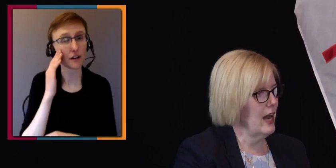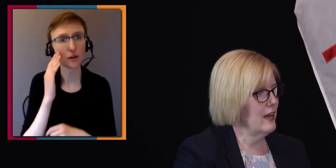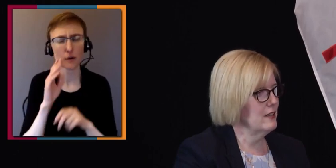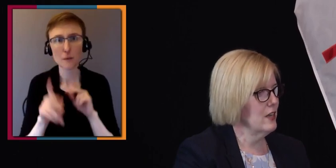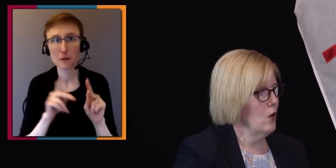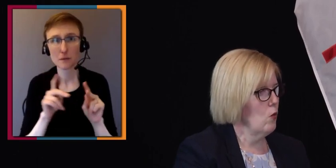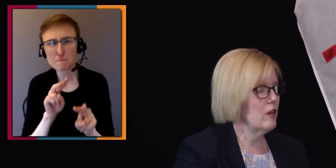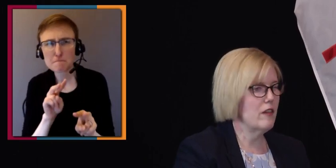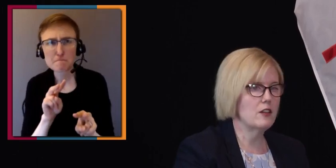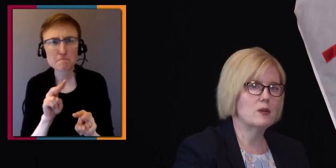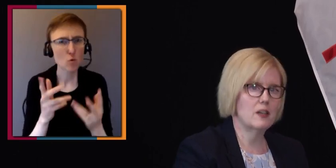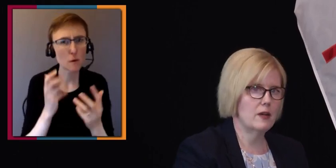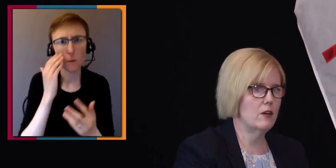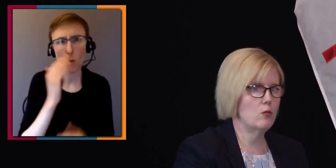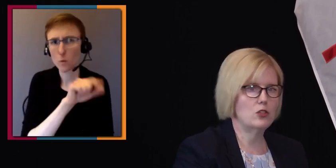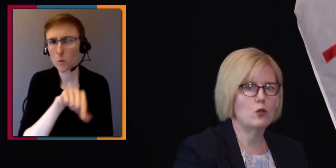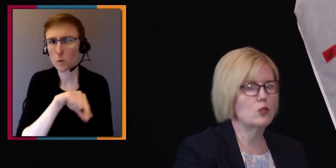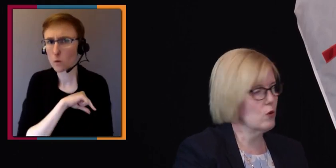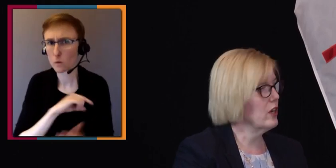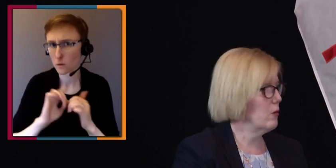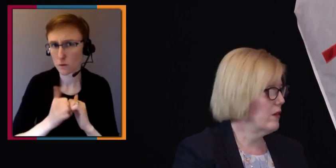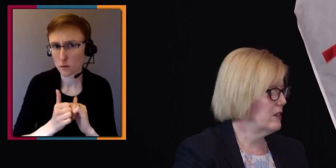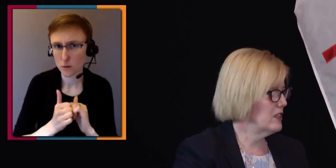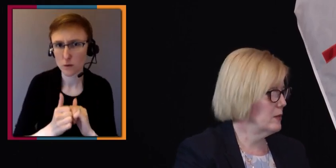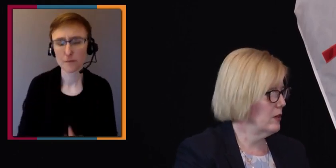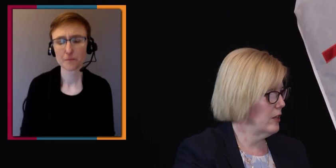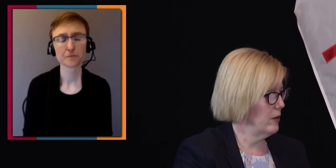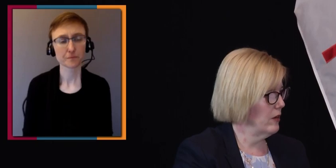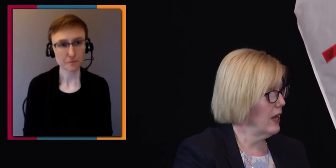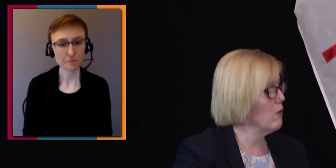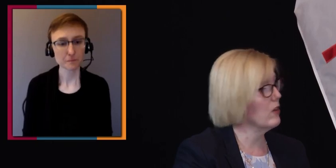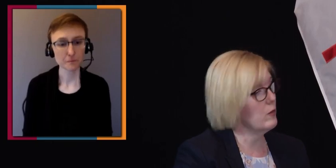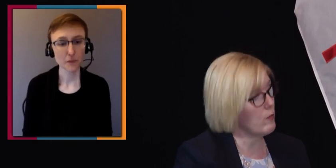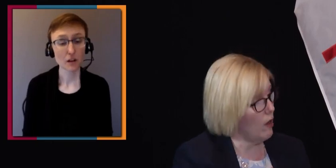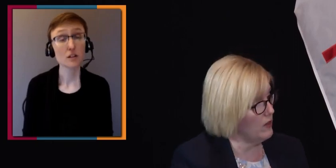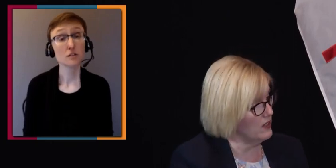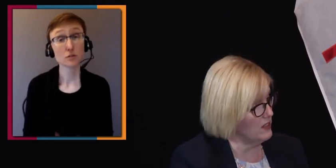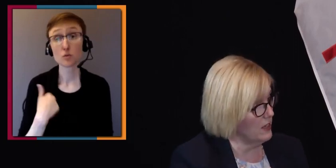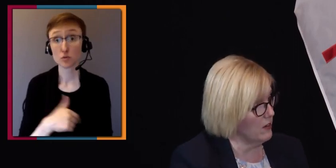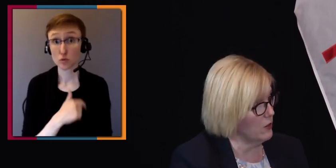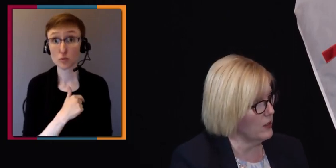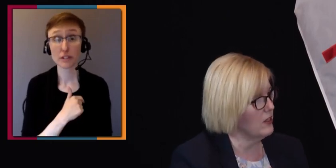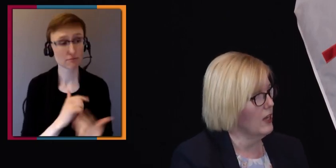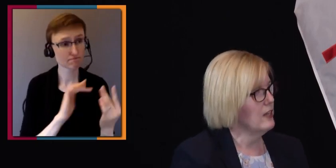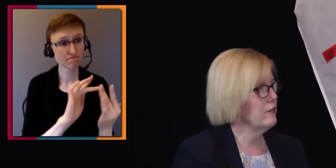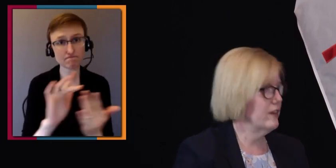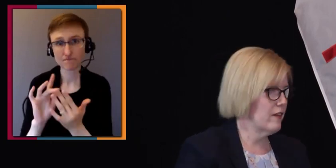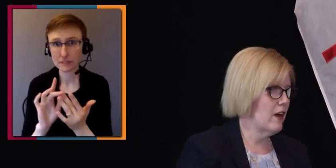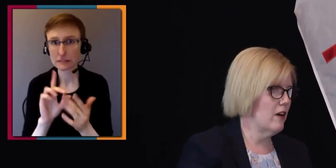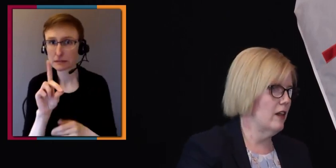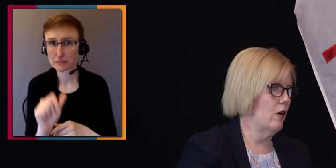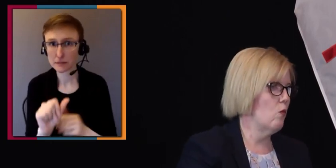And one of the things we committed to was working with the disability community and working with provinces and territories to figure that all out.